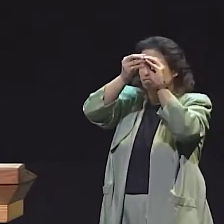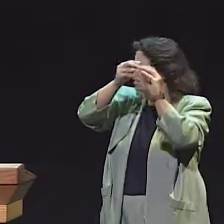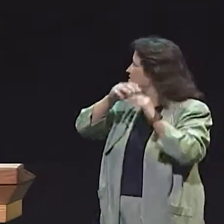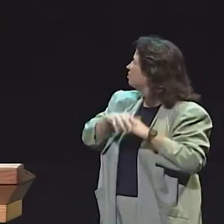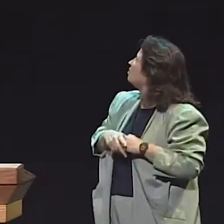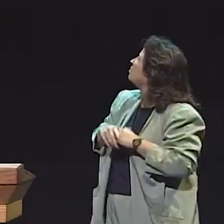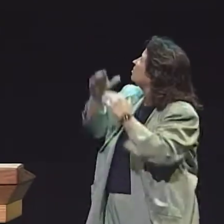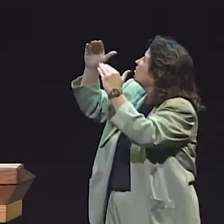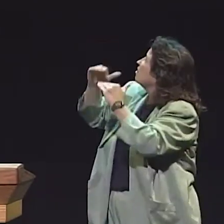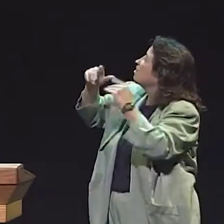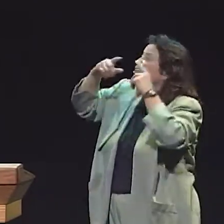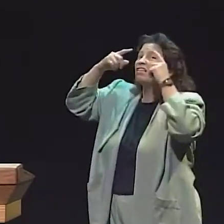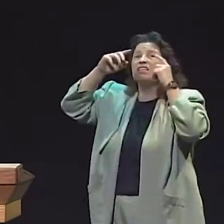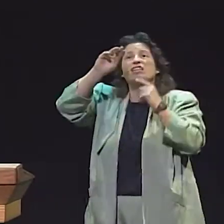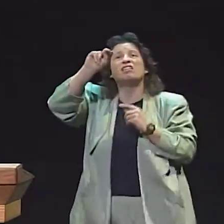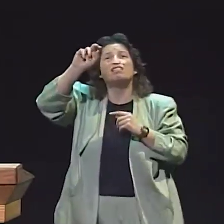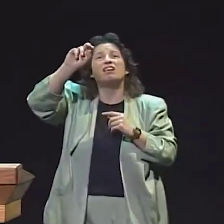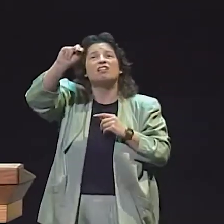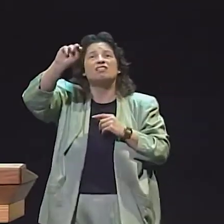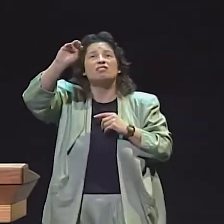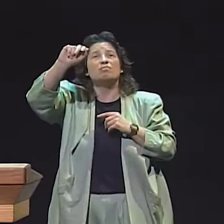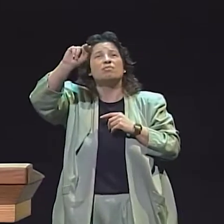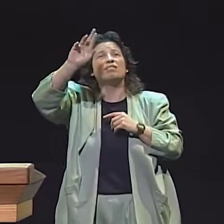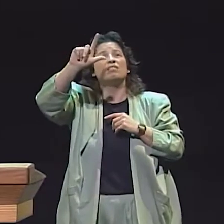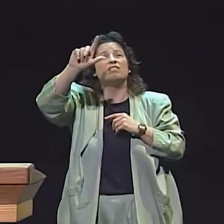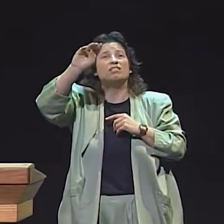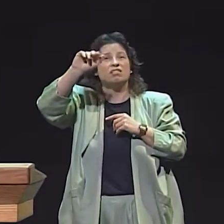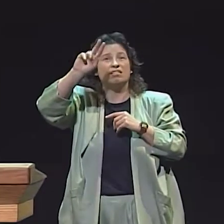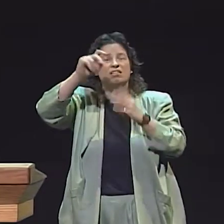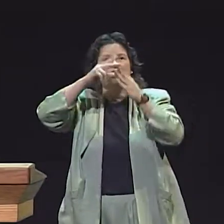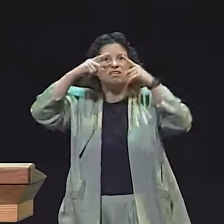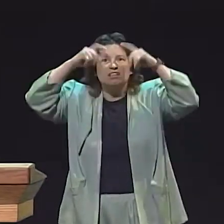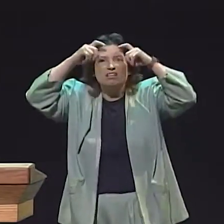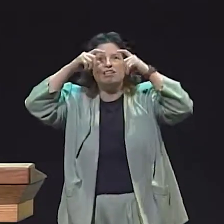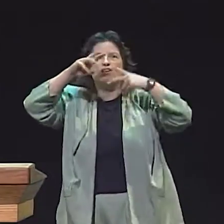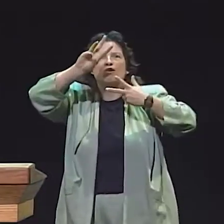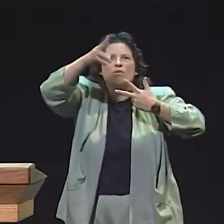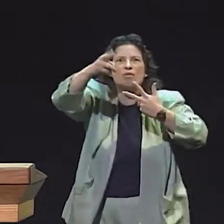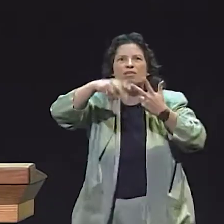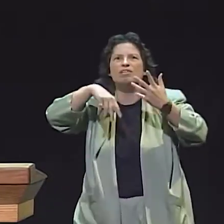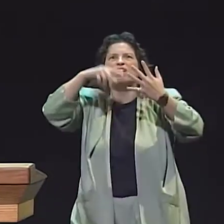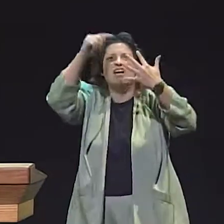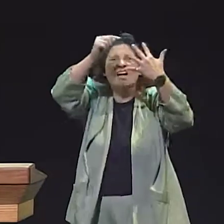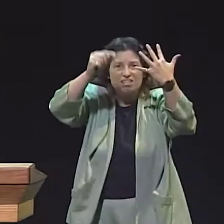AND THEN NOUN/VERB PAIRS SHOULD BE THE DIFFERENCE BETWEEN SIGNS LIKE "SIT" AND "CHAIR"